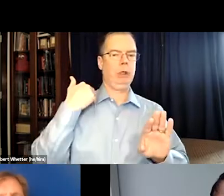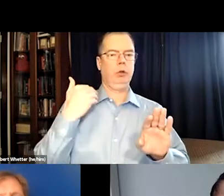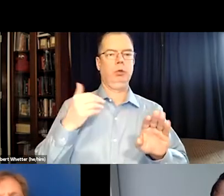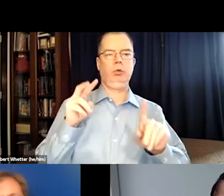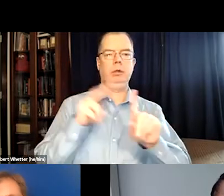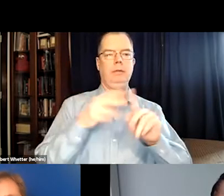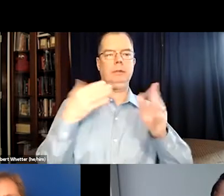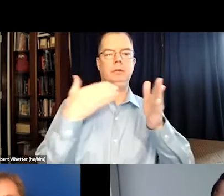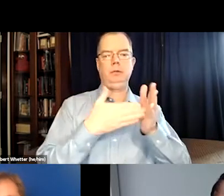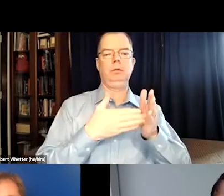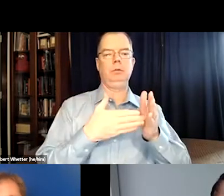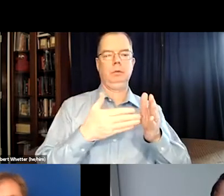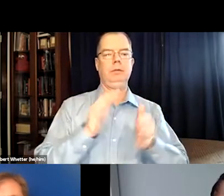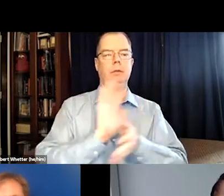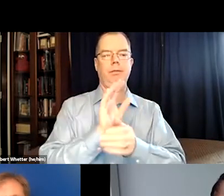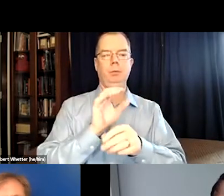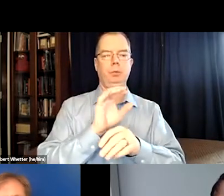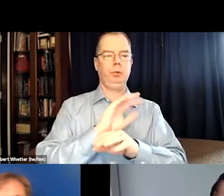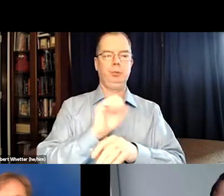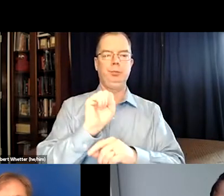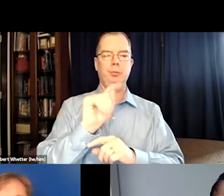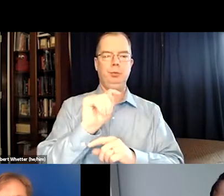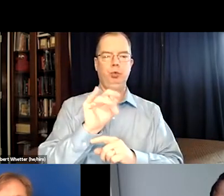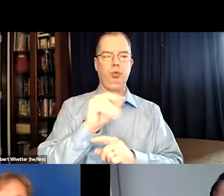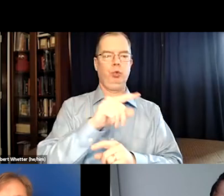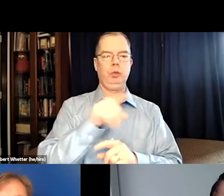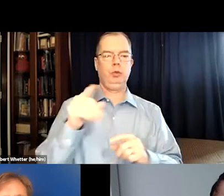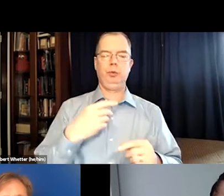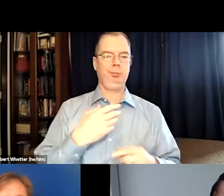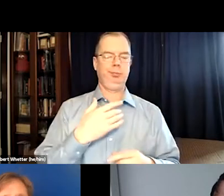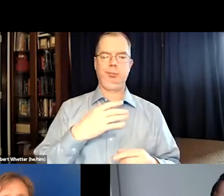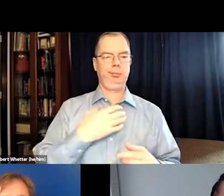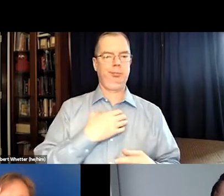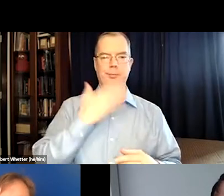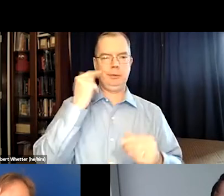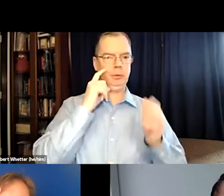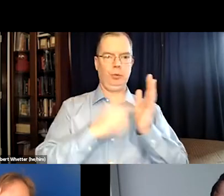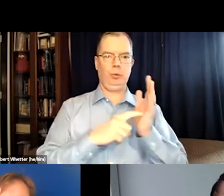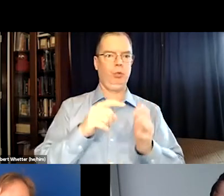There was a lawsuit a while ago. It was filed against film studios out there,